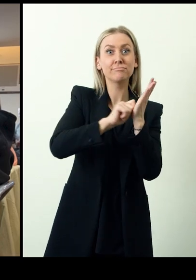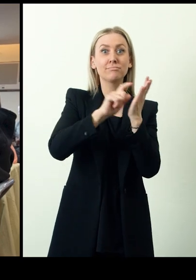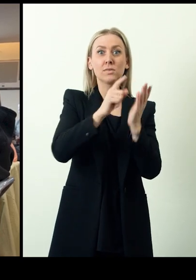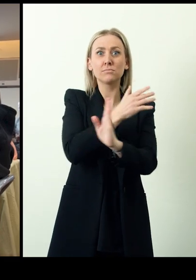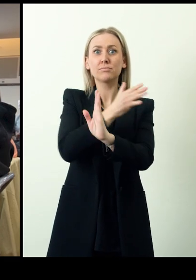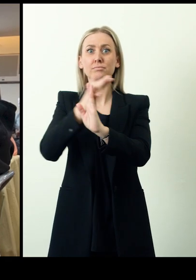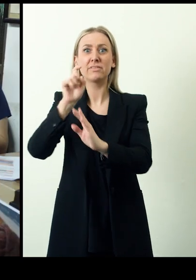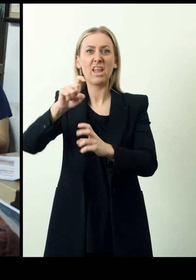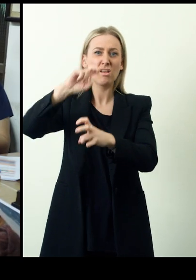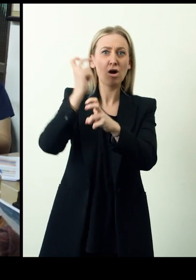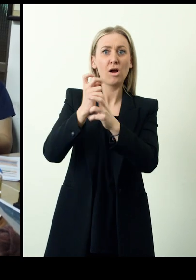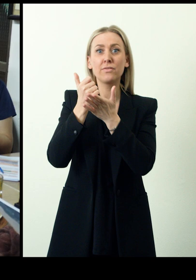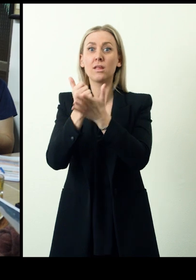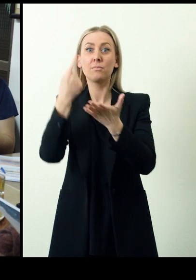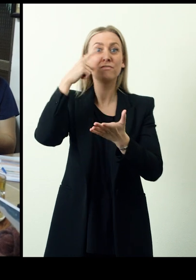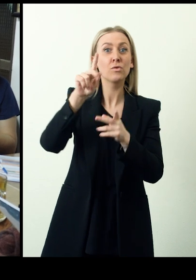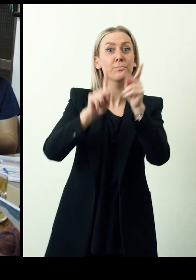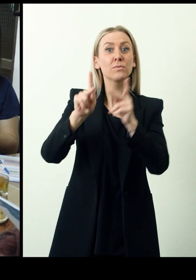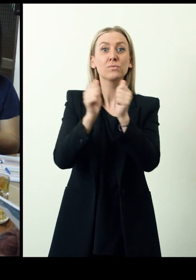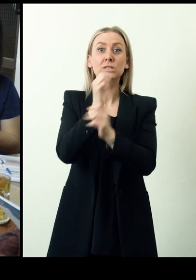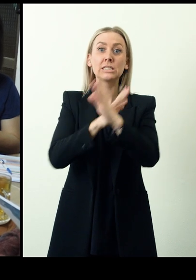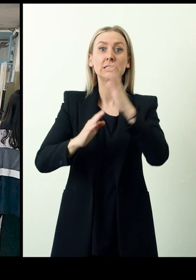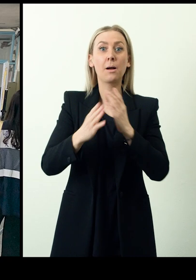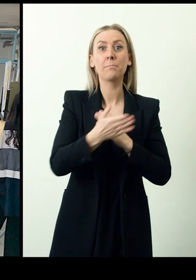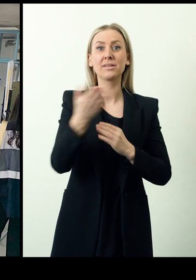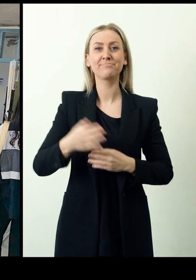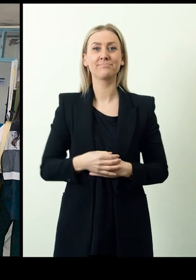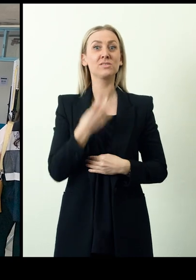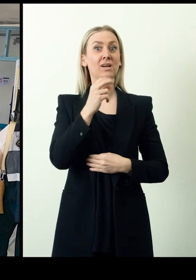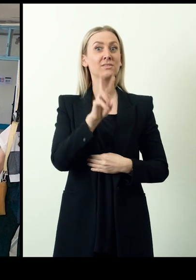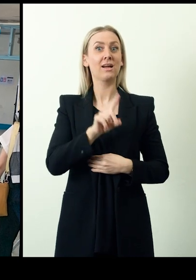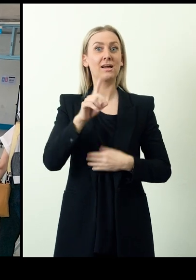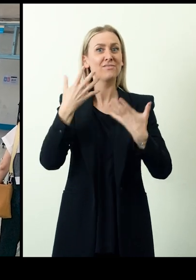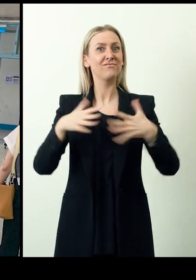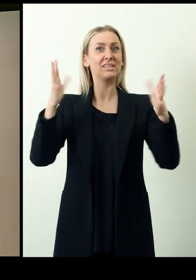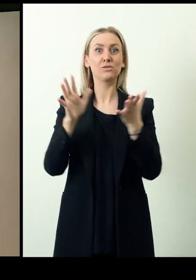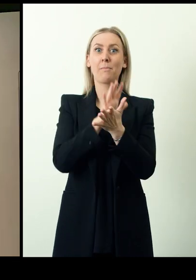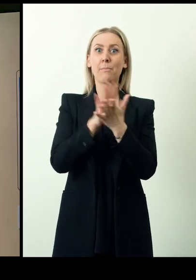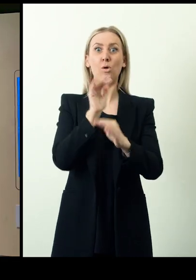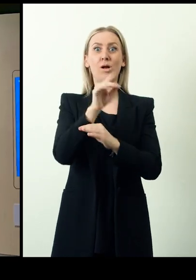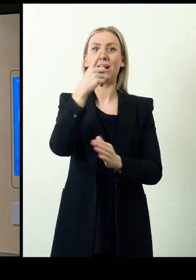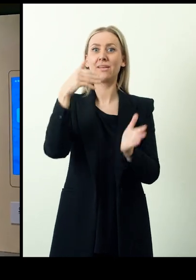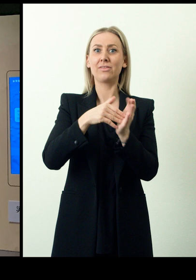a handbook on disaster preparedness for people with disabilities More than 1000 printed copies were distributed in 2021,